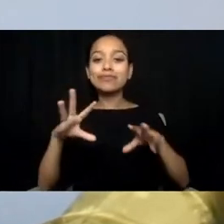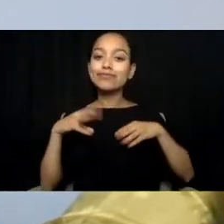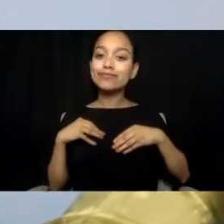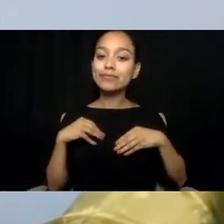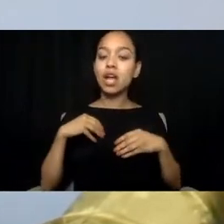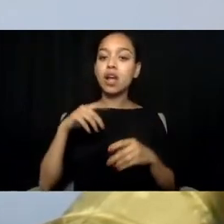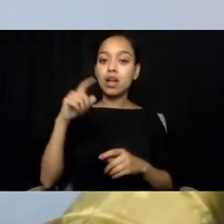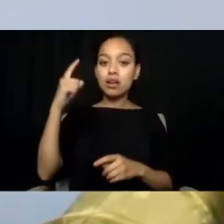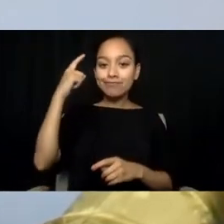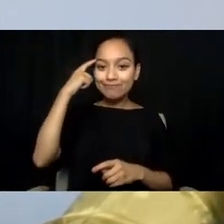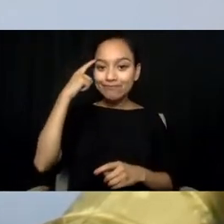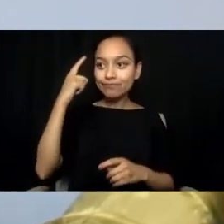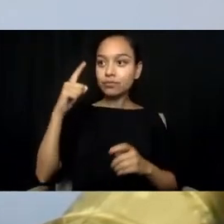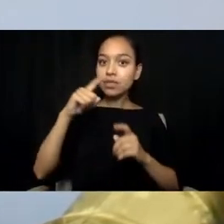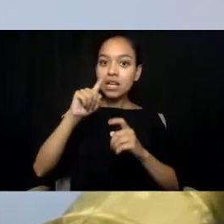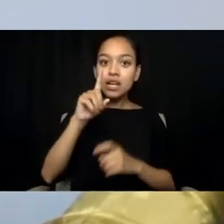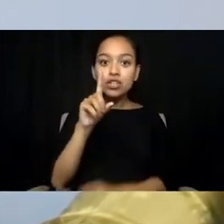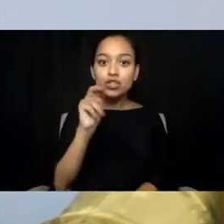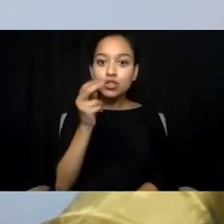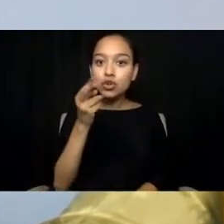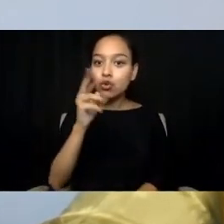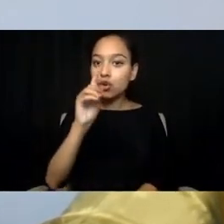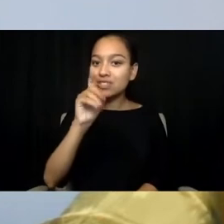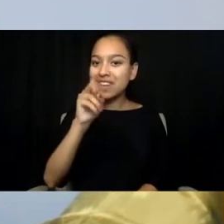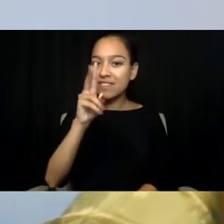neurodiversity research in education is increasingly important